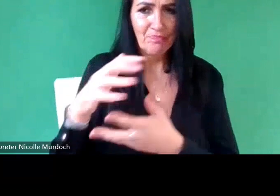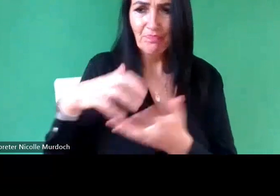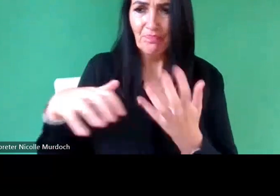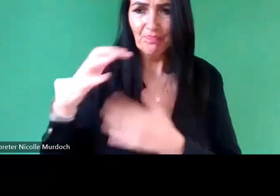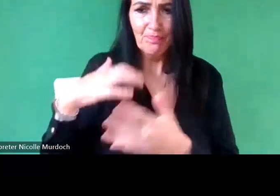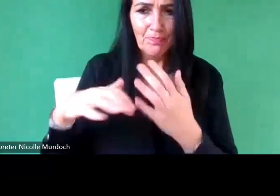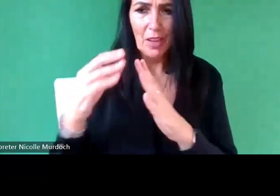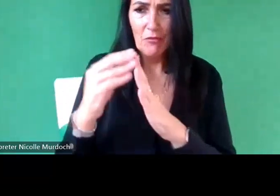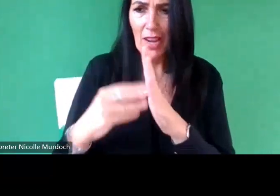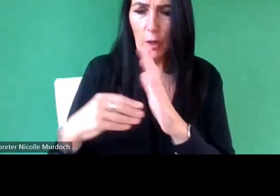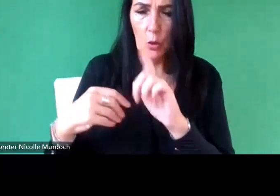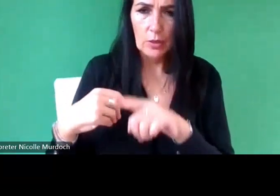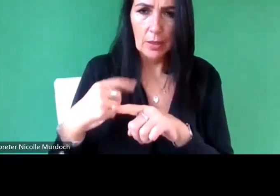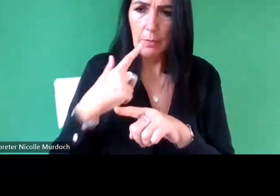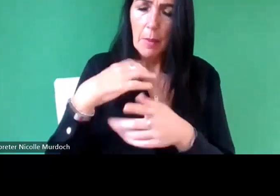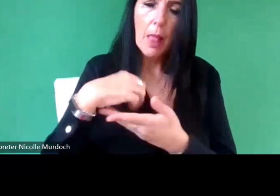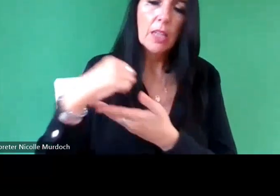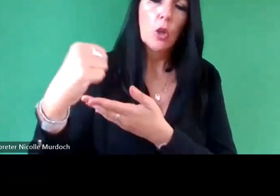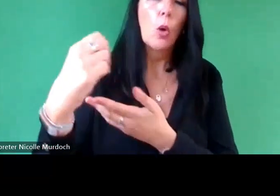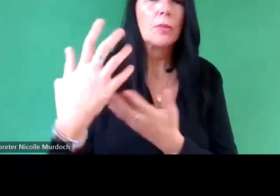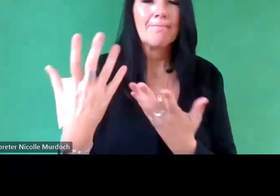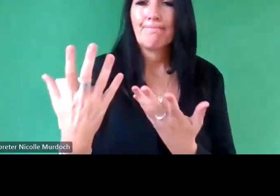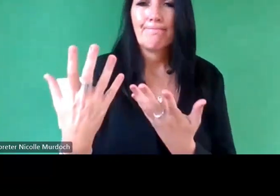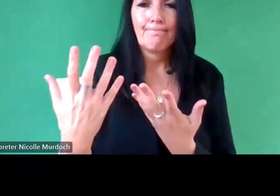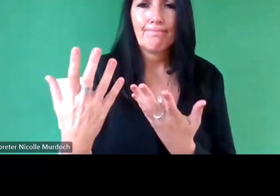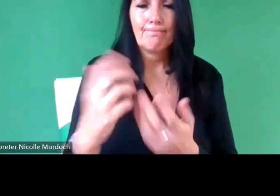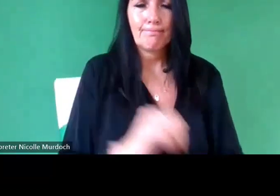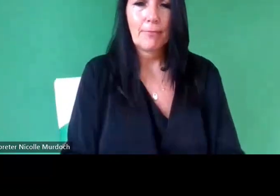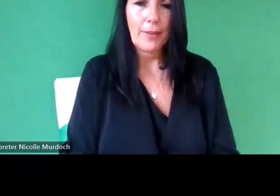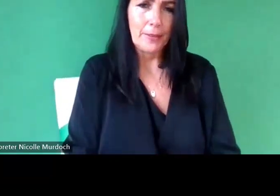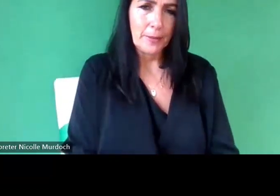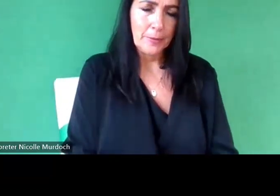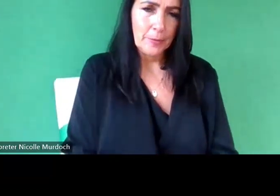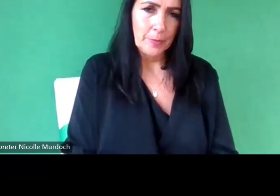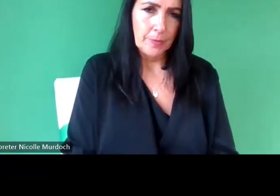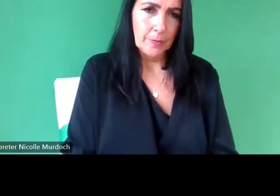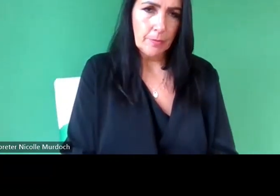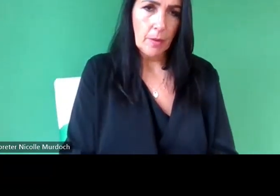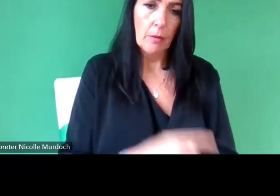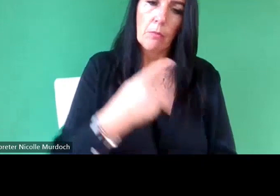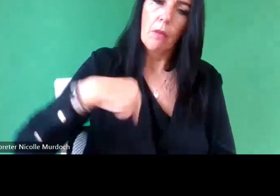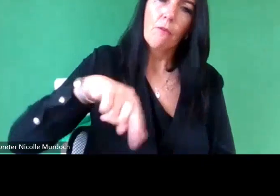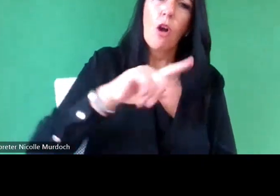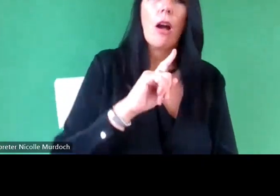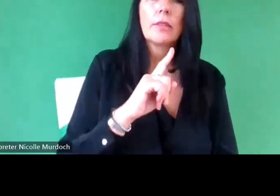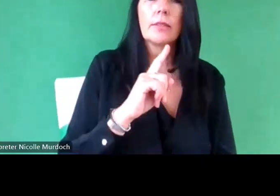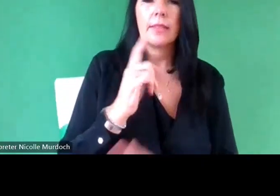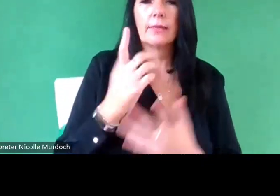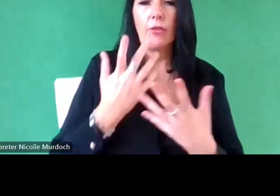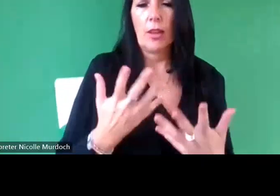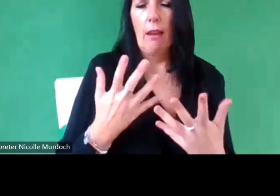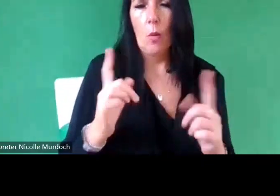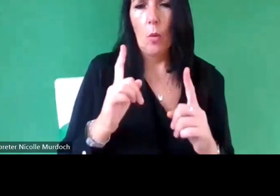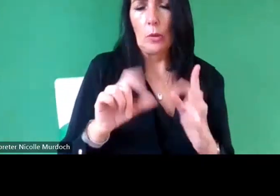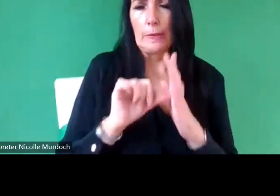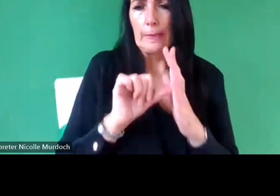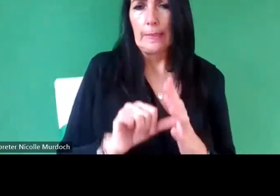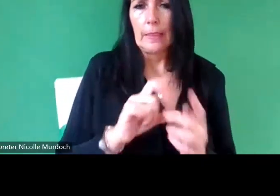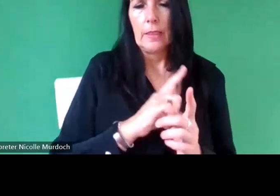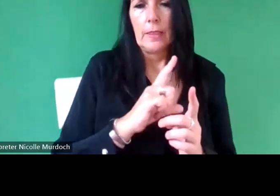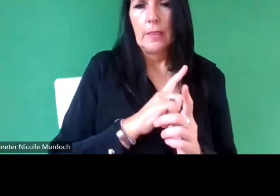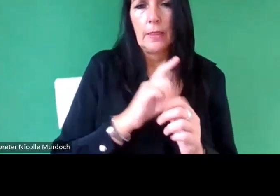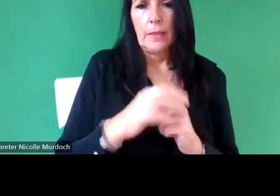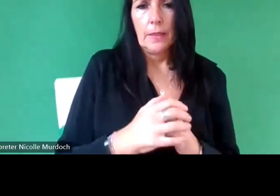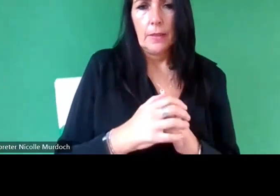who've been adopted I I I think the challenge for us as spctor is um really making people recognize